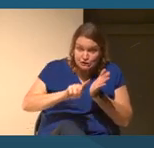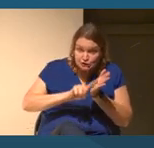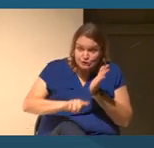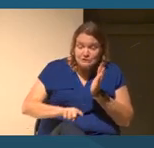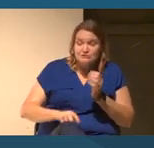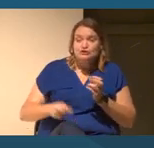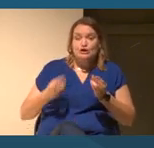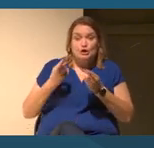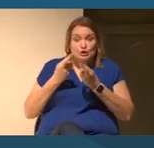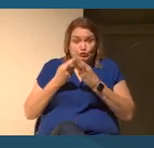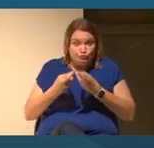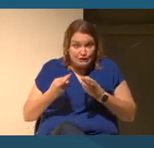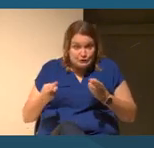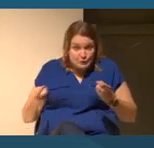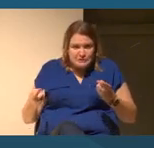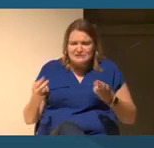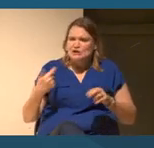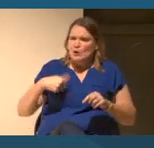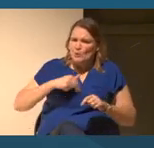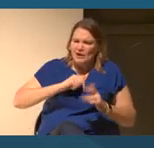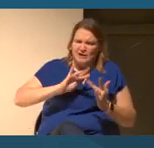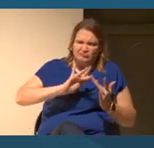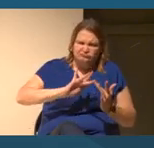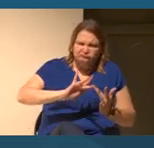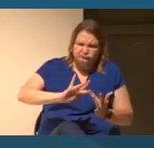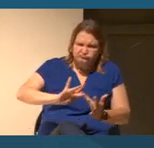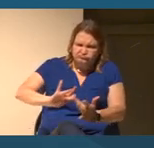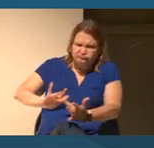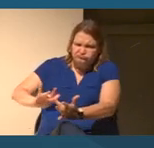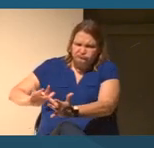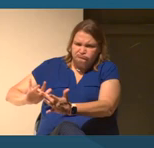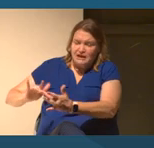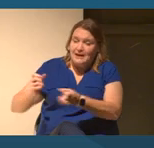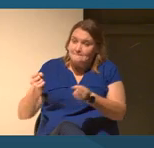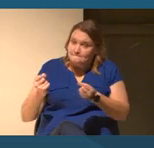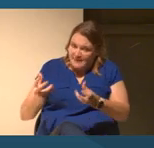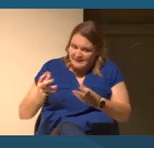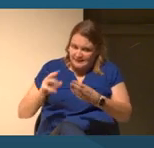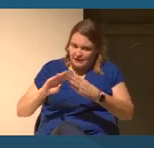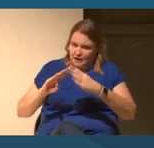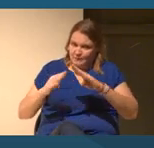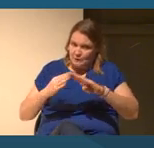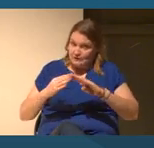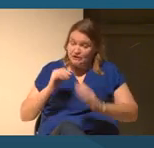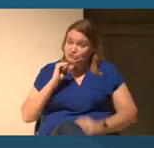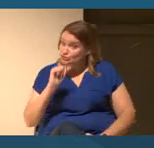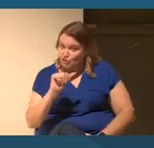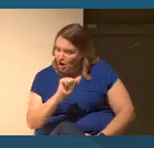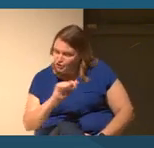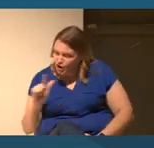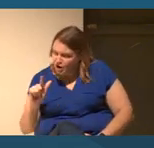We are in contact with many communities, not all yet, across the nation.